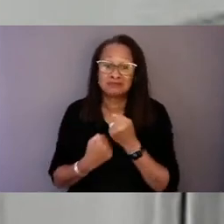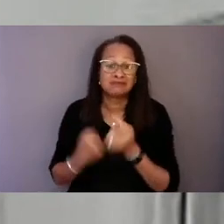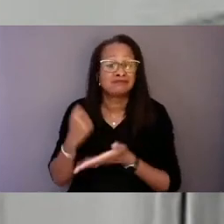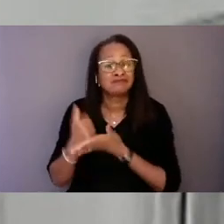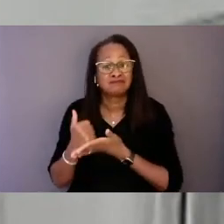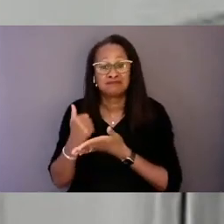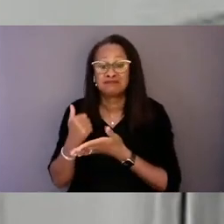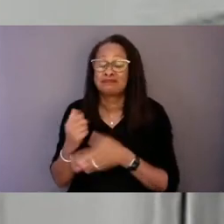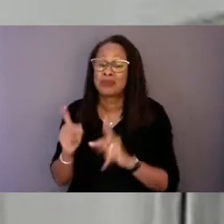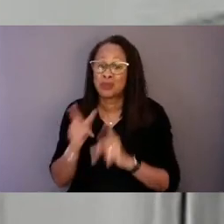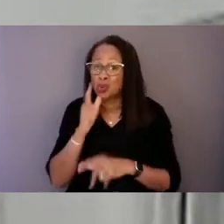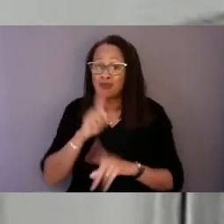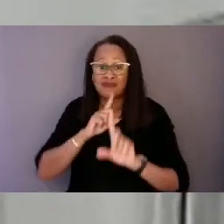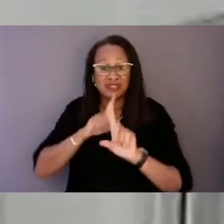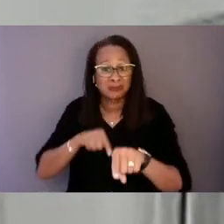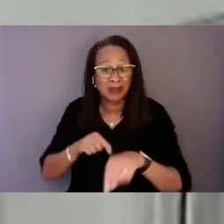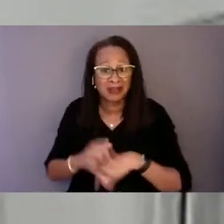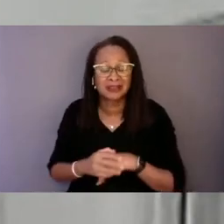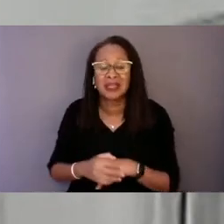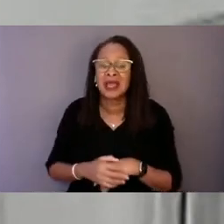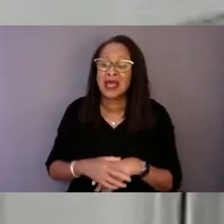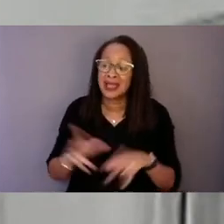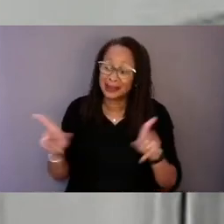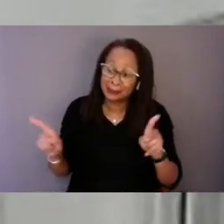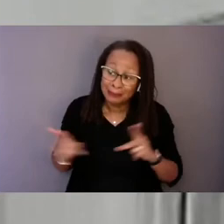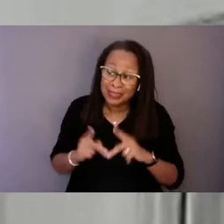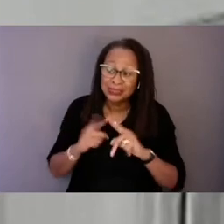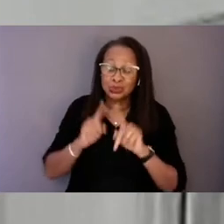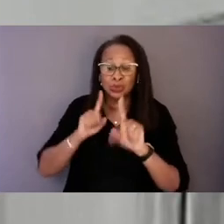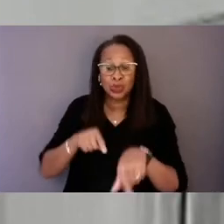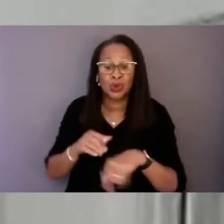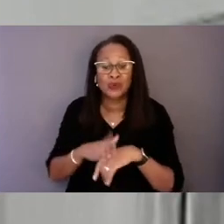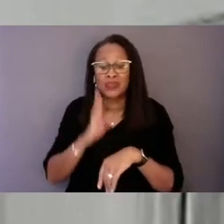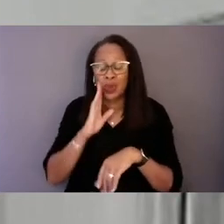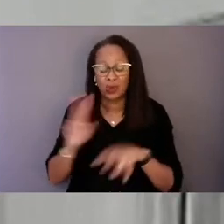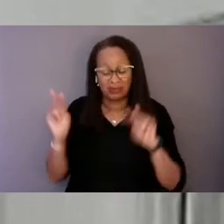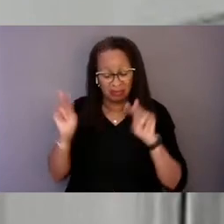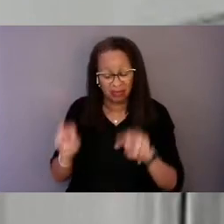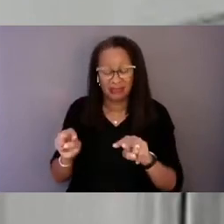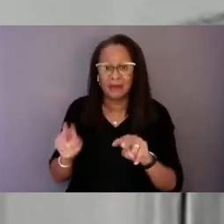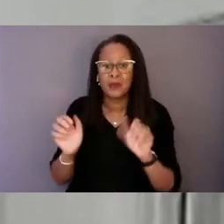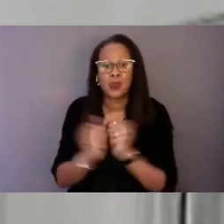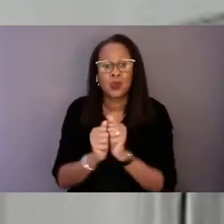and they have a place to go that will treat them with dignity and respect.